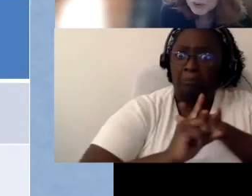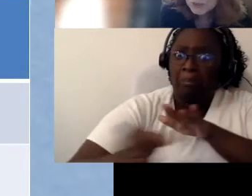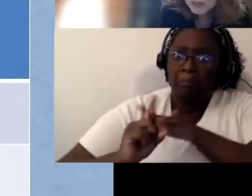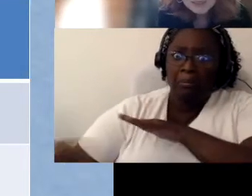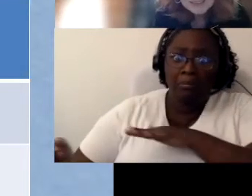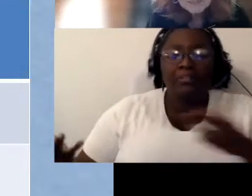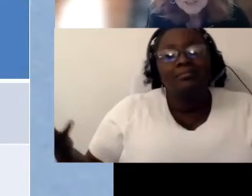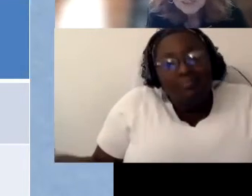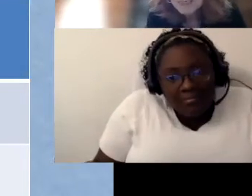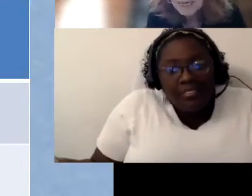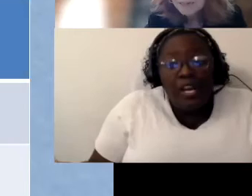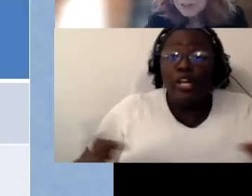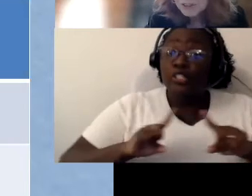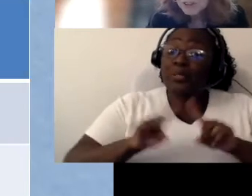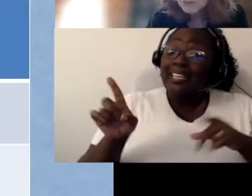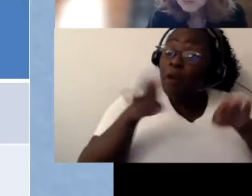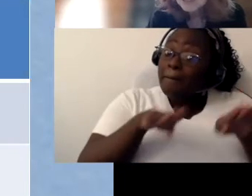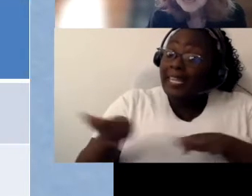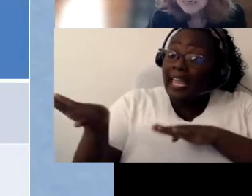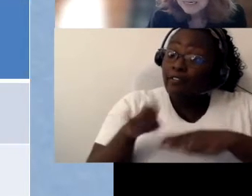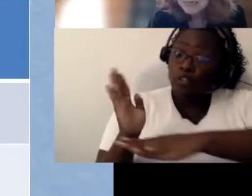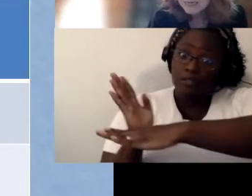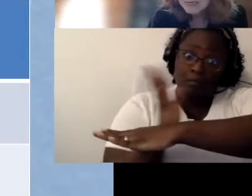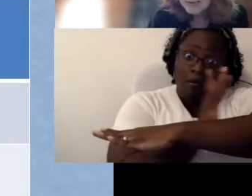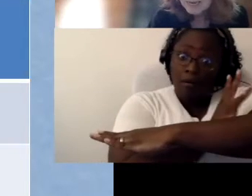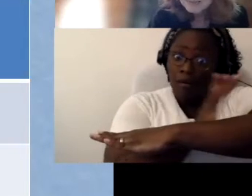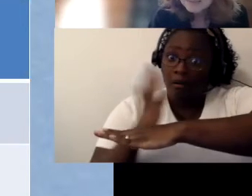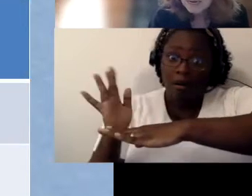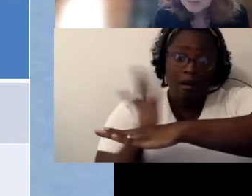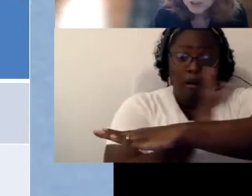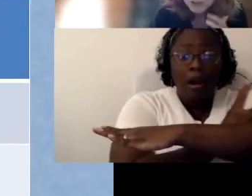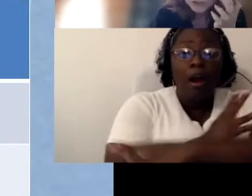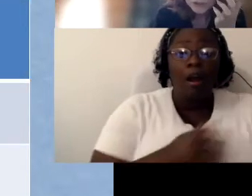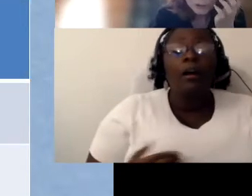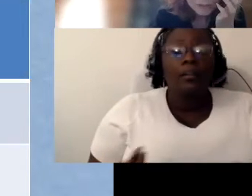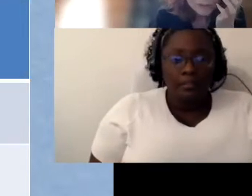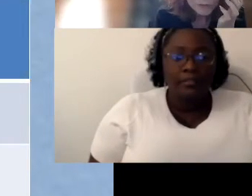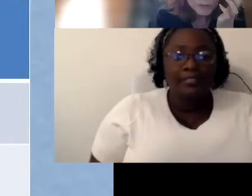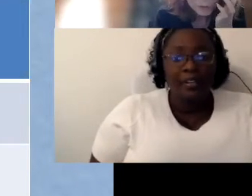So they're different behaviors that we will see and I'm sure those of you, if you worked